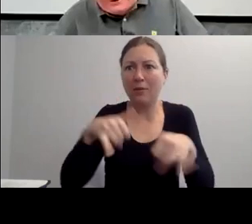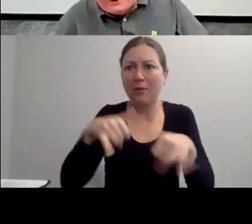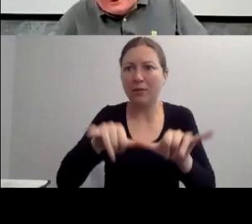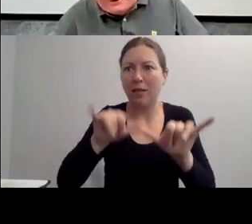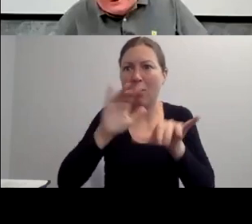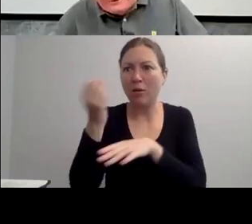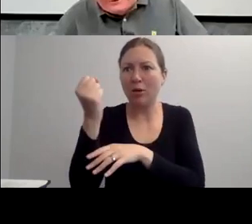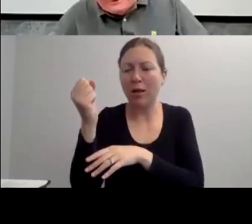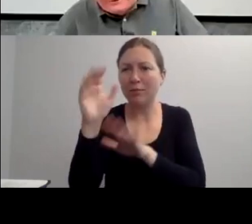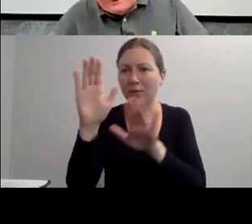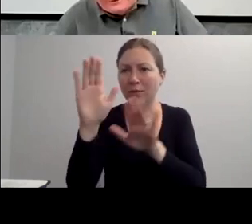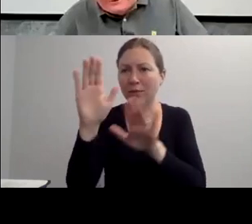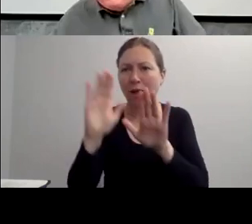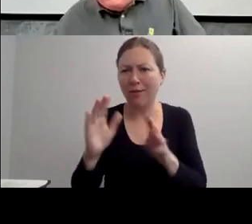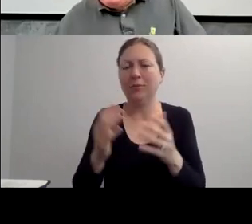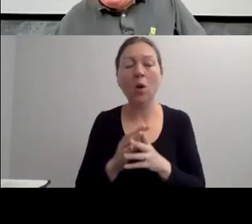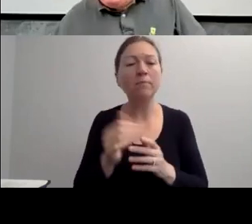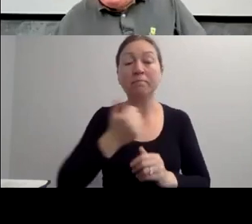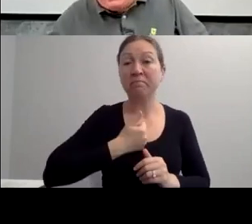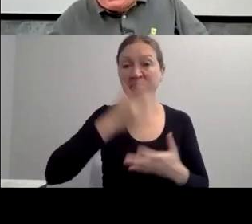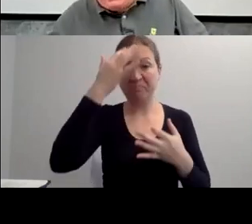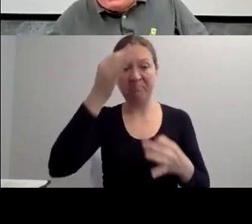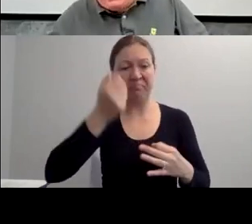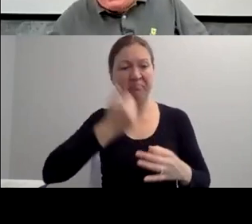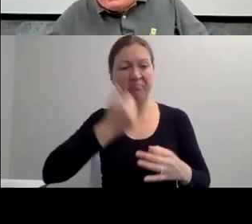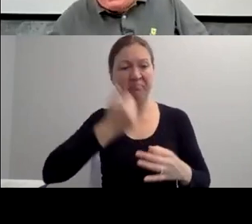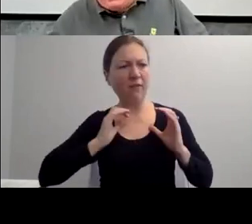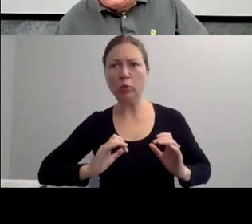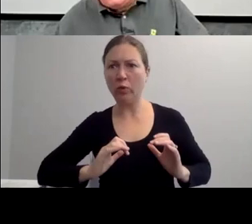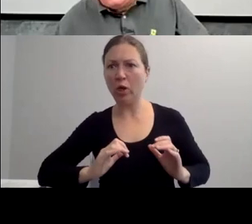THOUGH THIS CONCEPT HAS A MUCH WIDER SIGNIFICANCE.